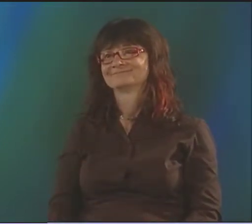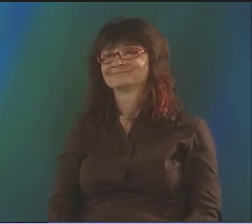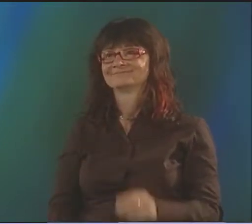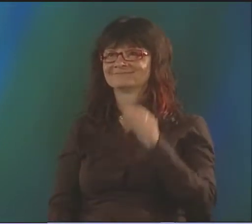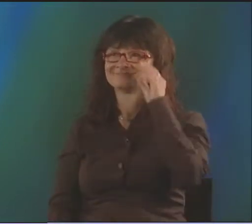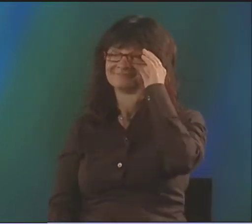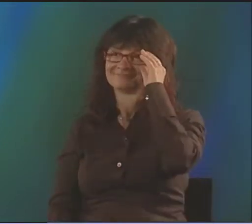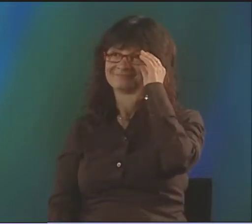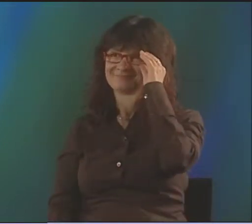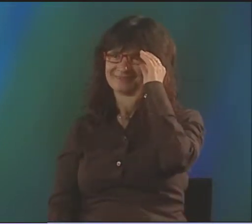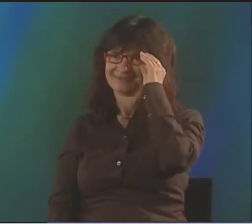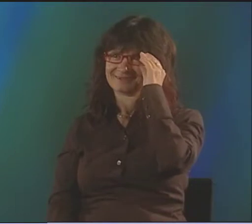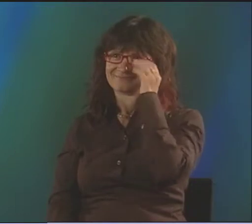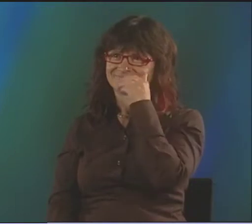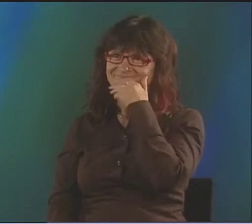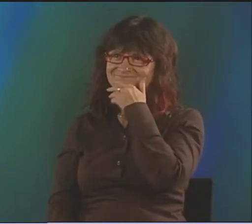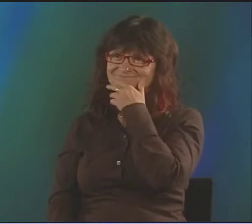BUT OFTENTIMES, PEOPLE DON'T UNDERSTAND IT.